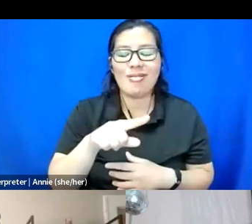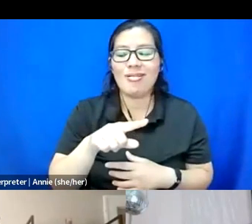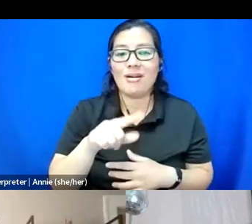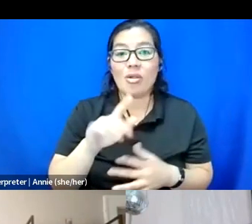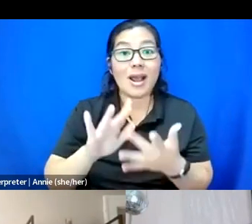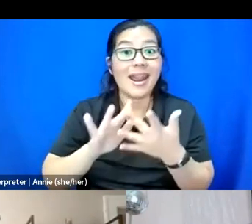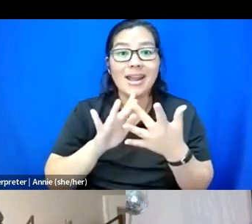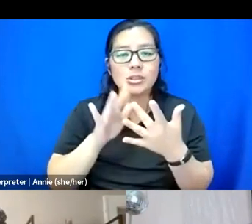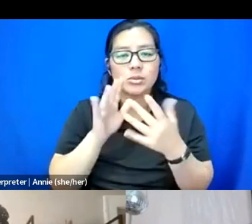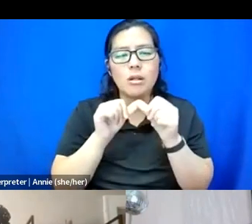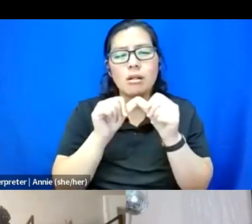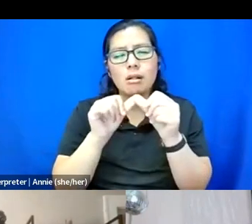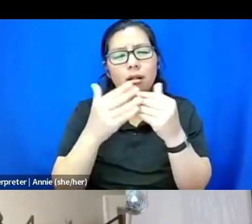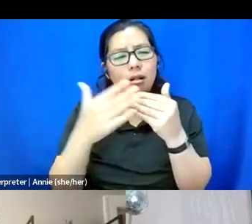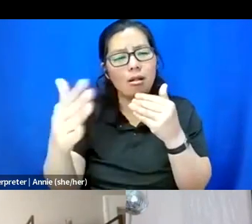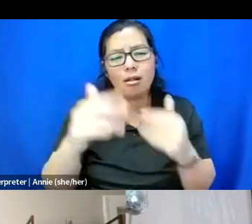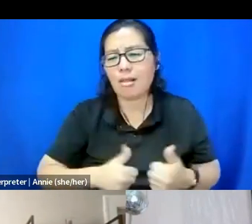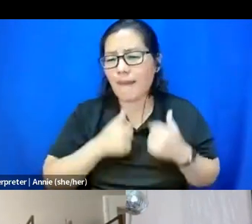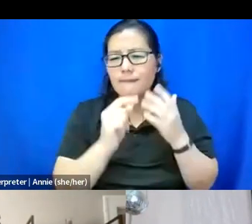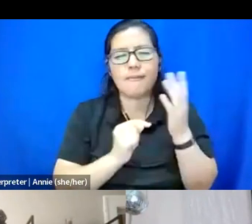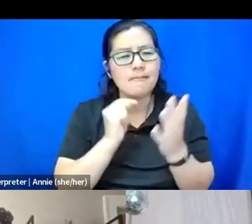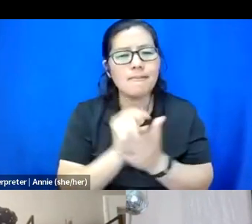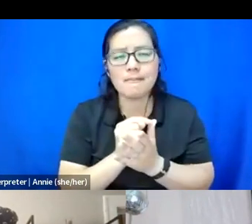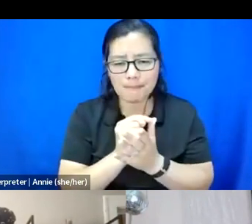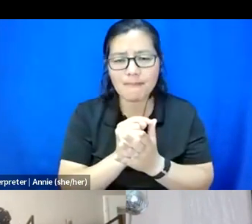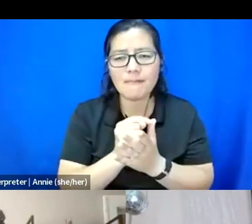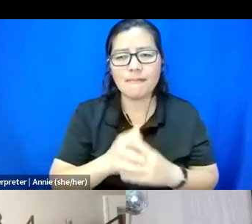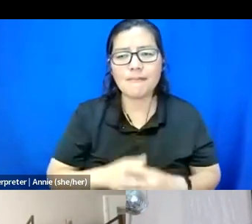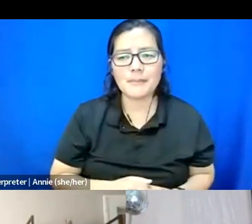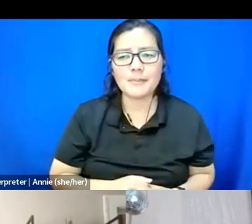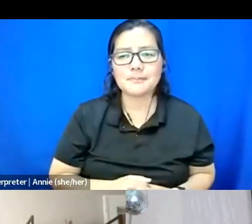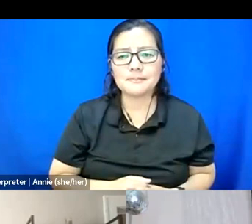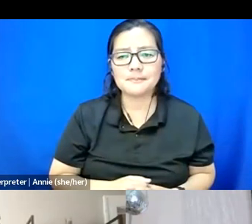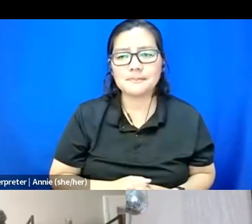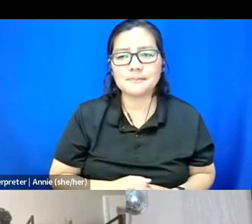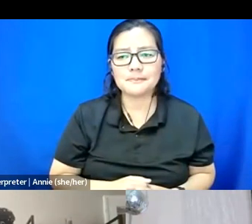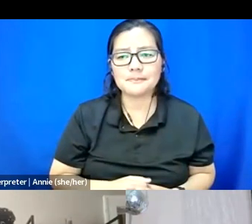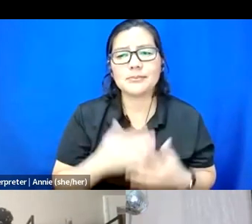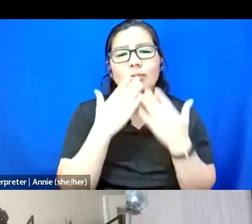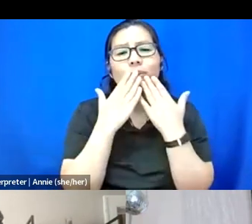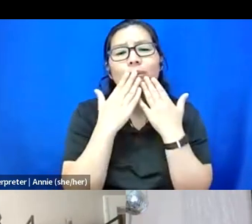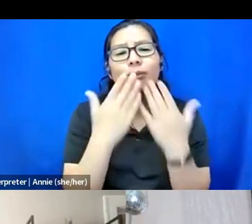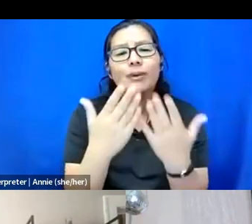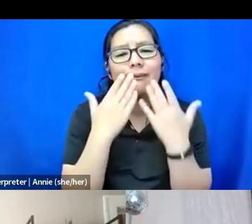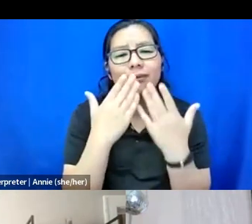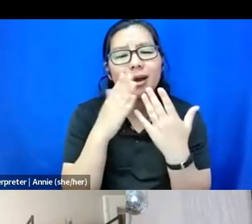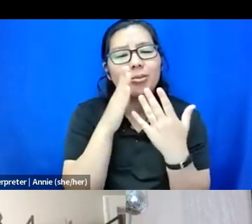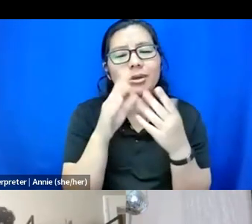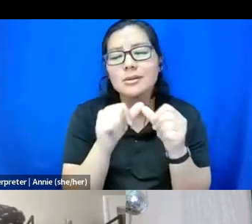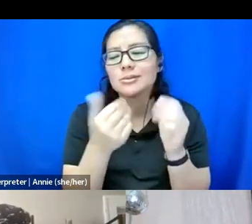because the connections will last for a lifetime. And so grateful. I'm going to keep saying that.